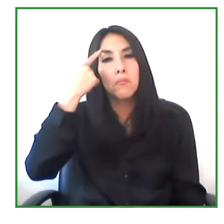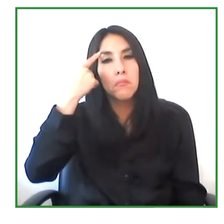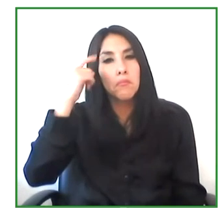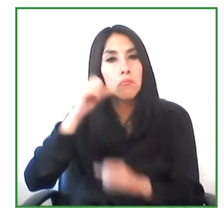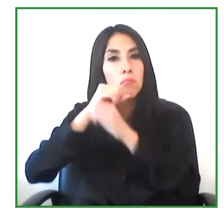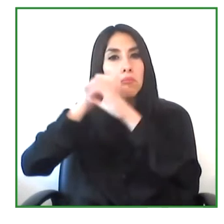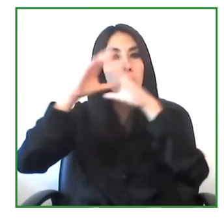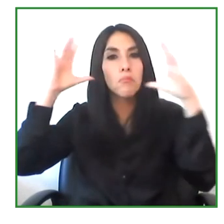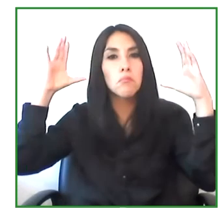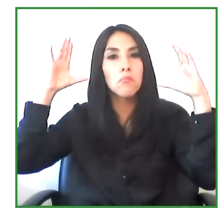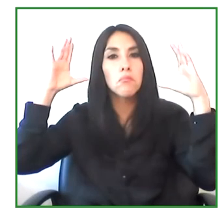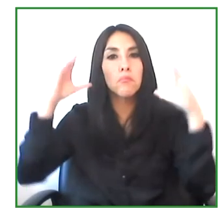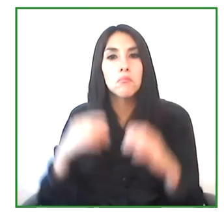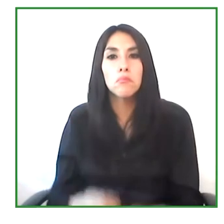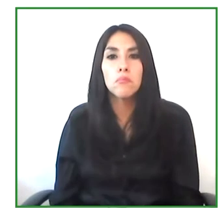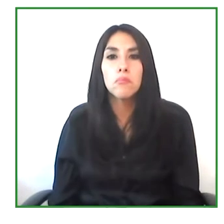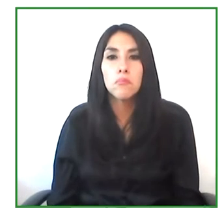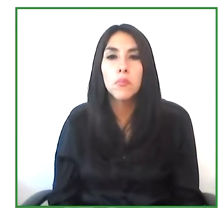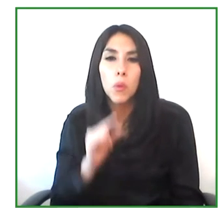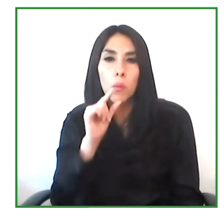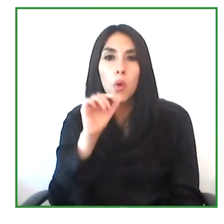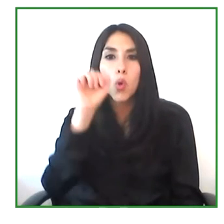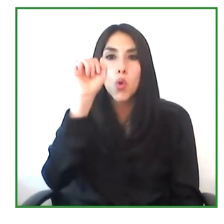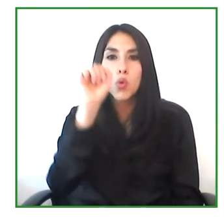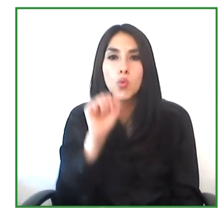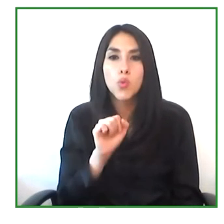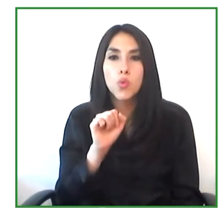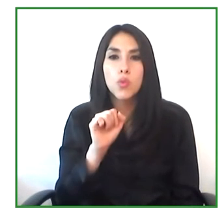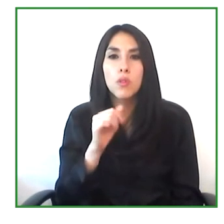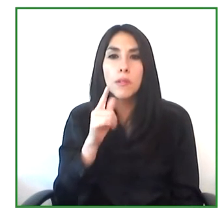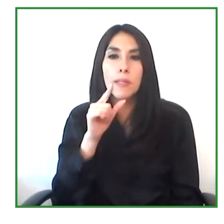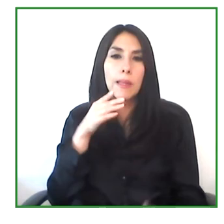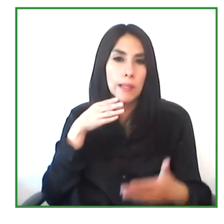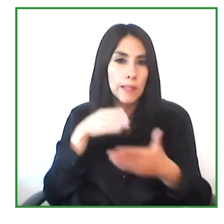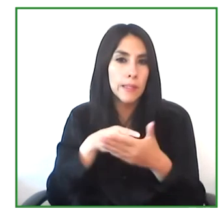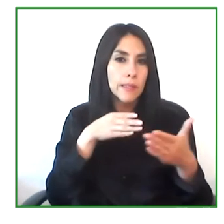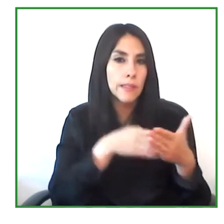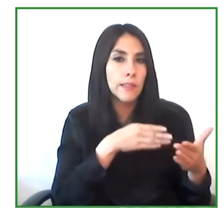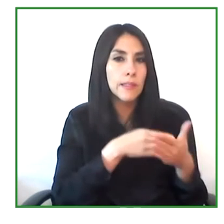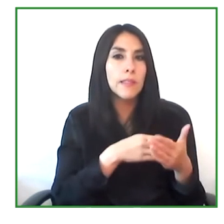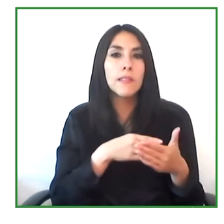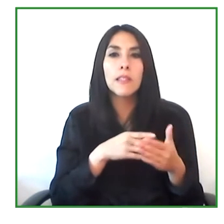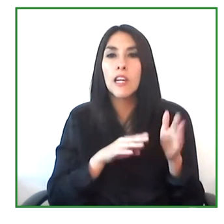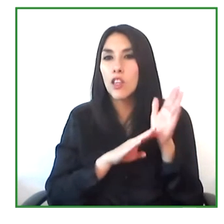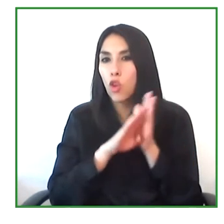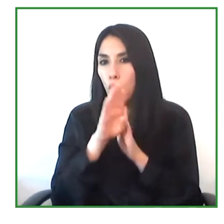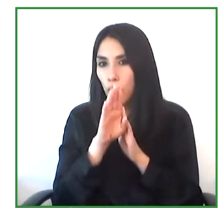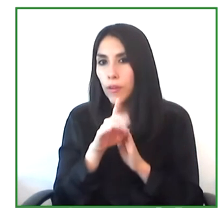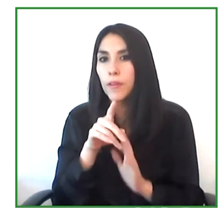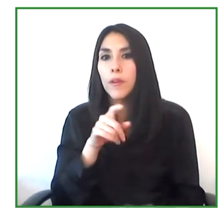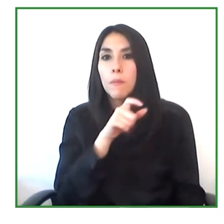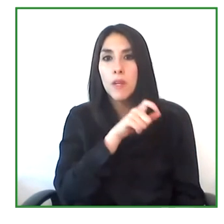and I had to find out about something about this and see what happens in the Latin American context,